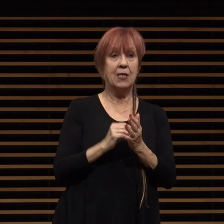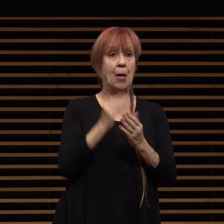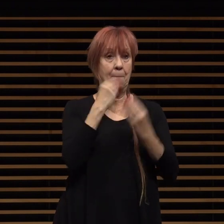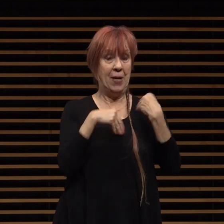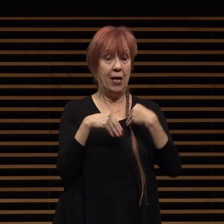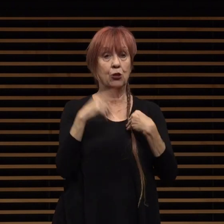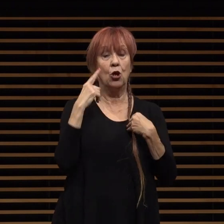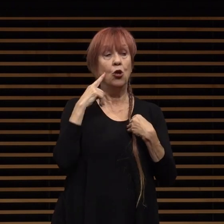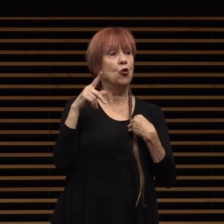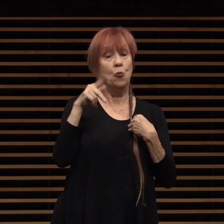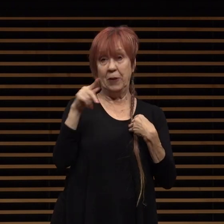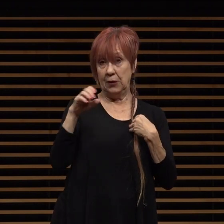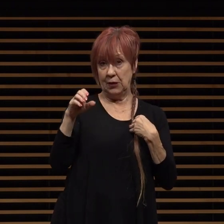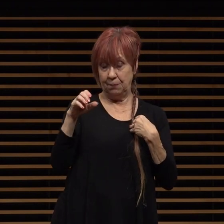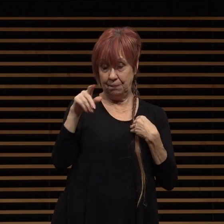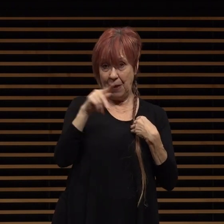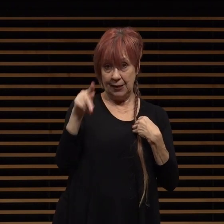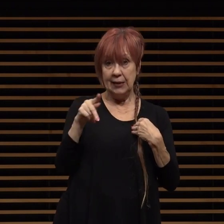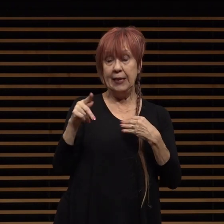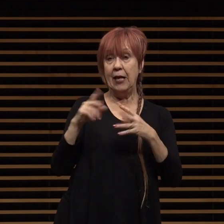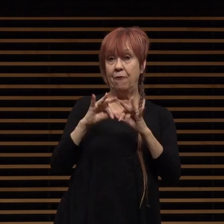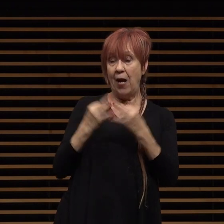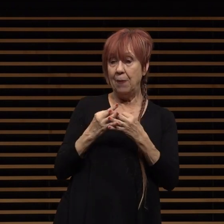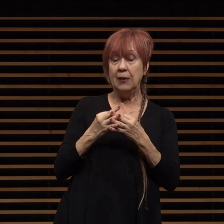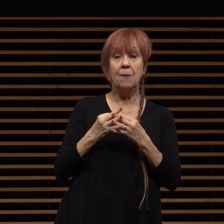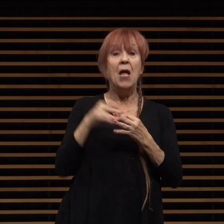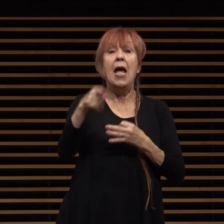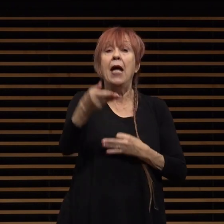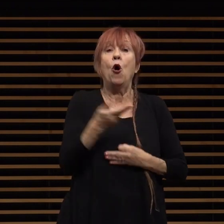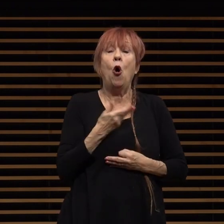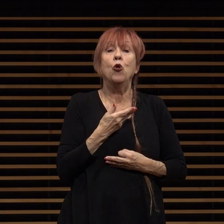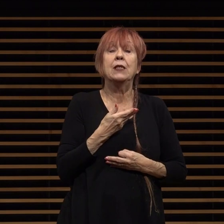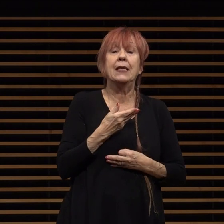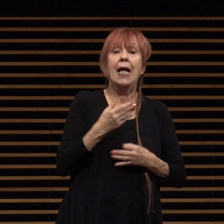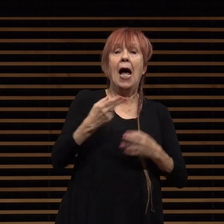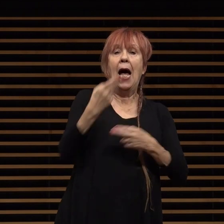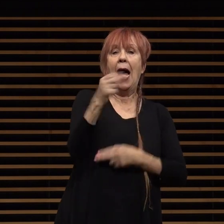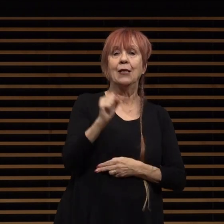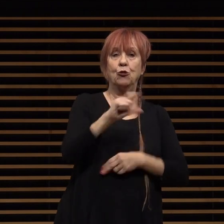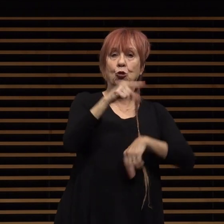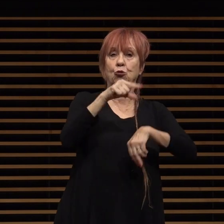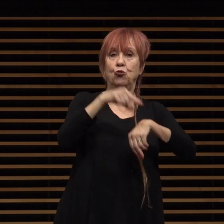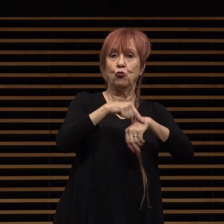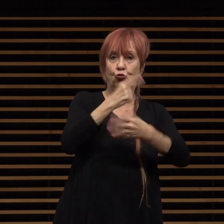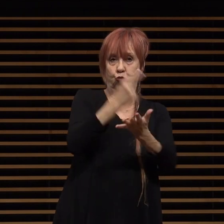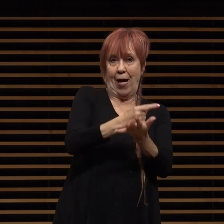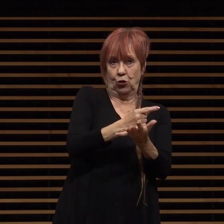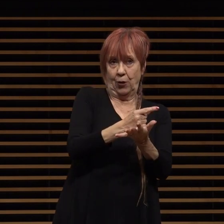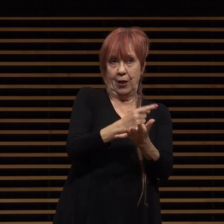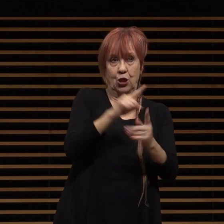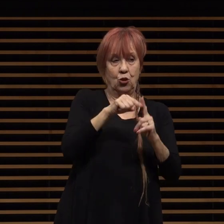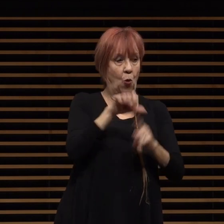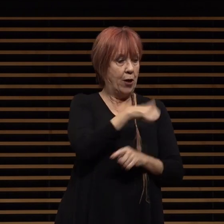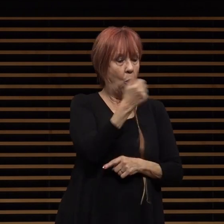stadium hosted local high school graduations when only outdoor large